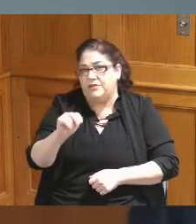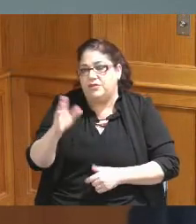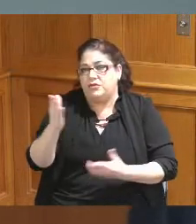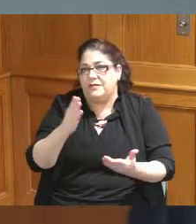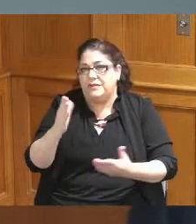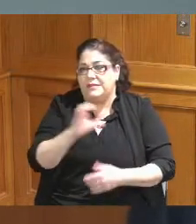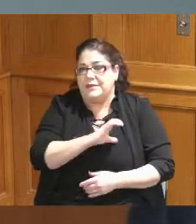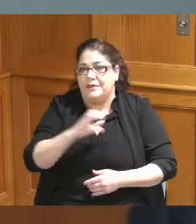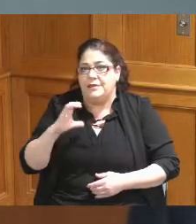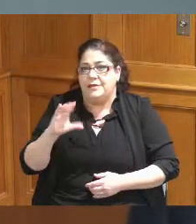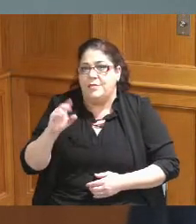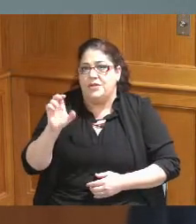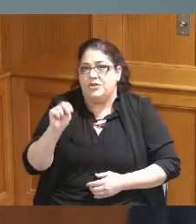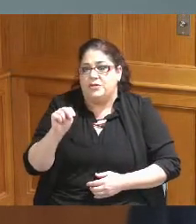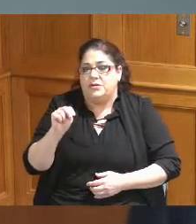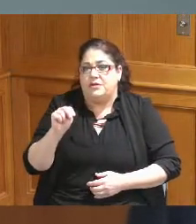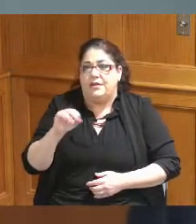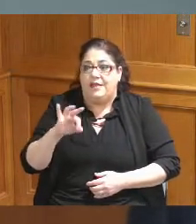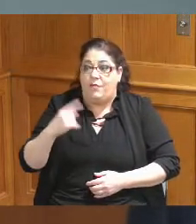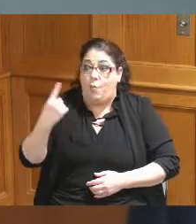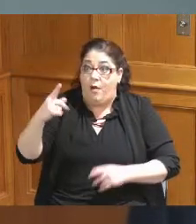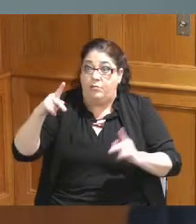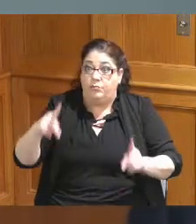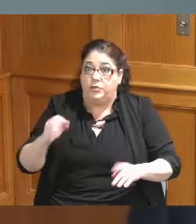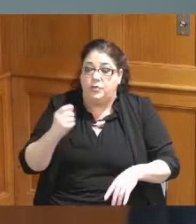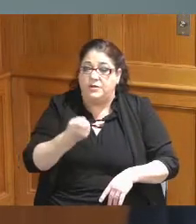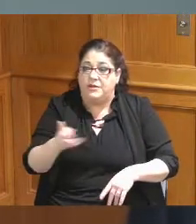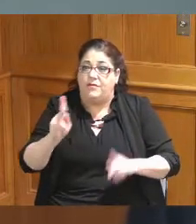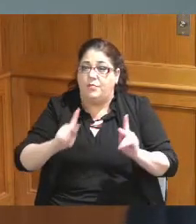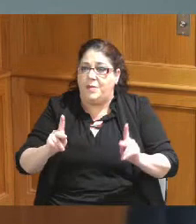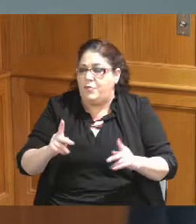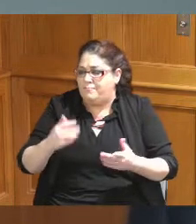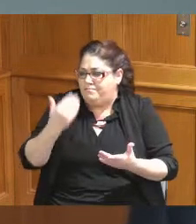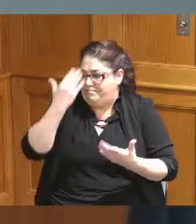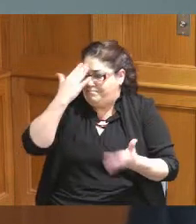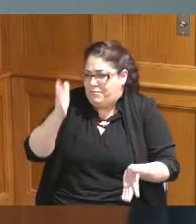whether that is primarily one person or multiple I don't know that I can answer that right now but